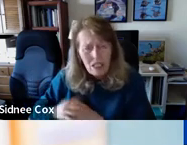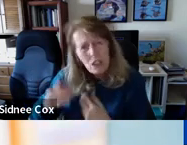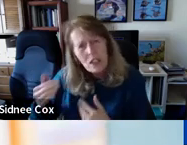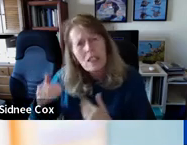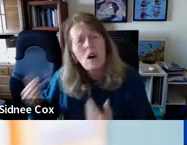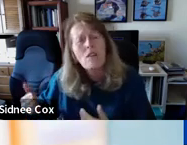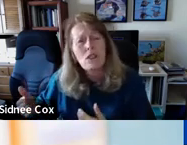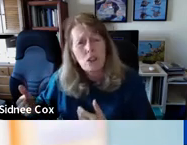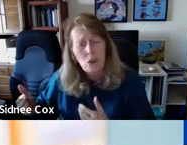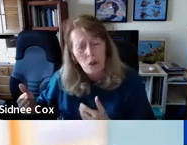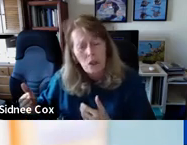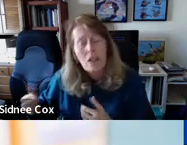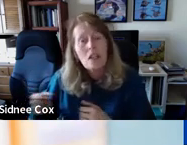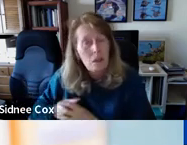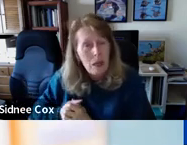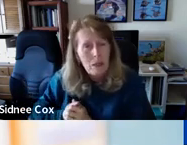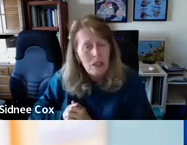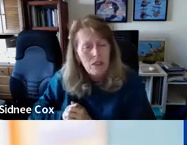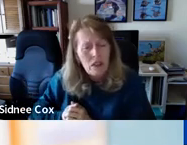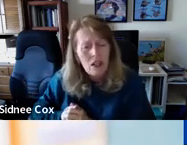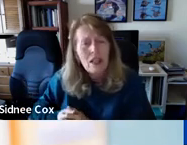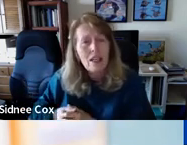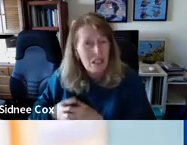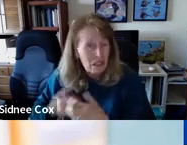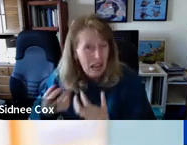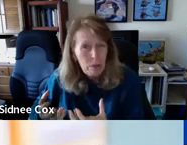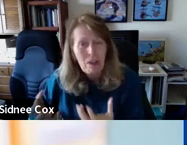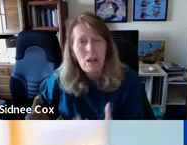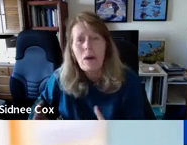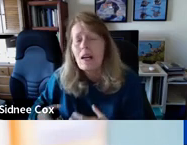the signal off at the source. Sometimes it's difficult, and it doesn't happen right away.